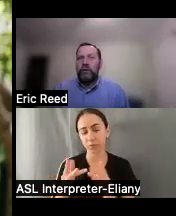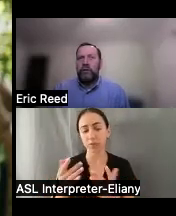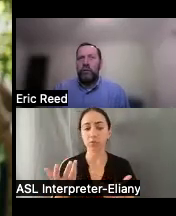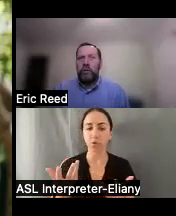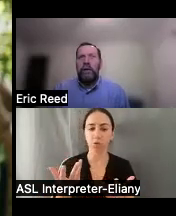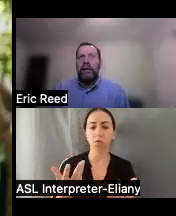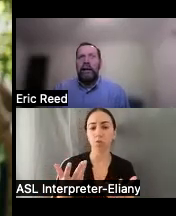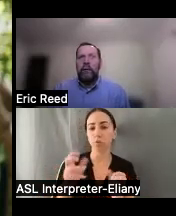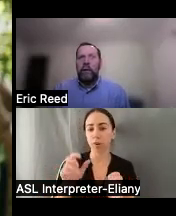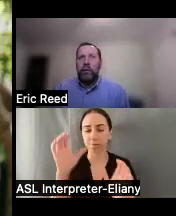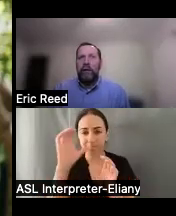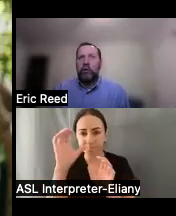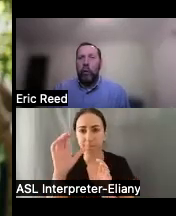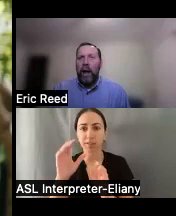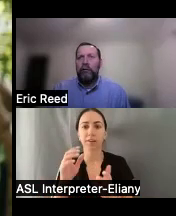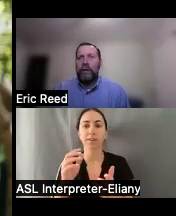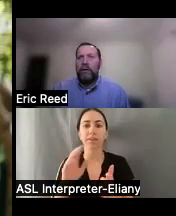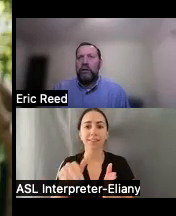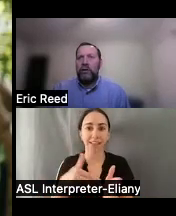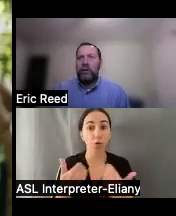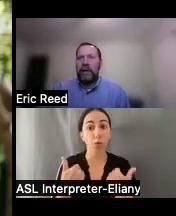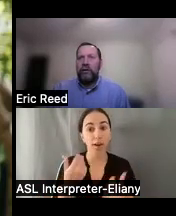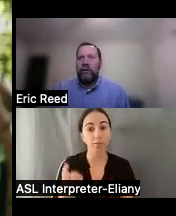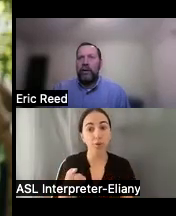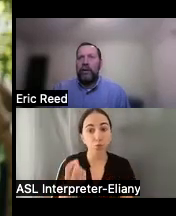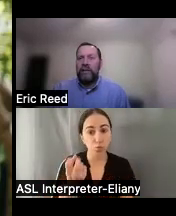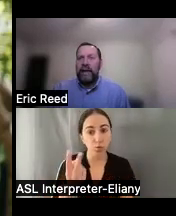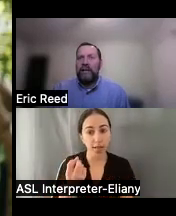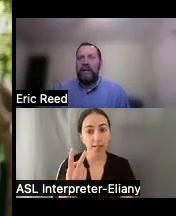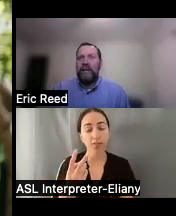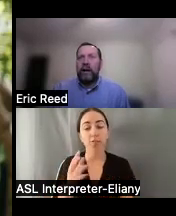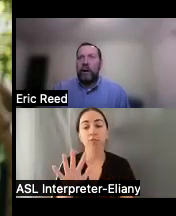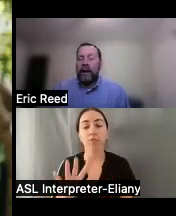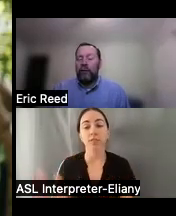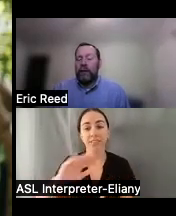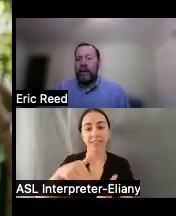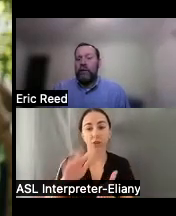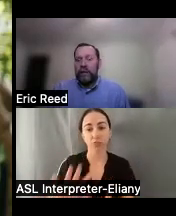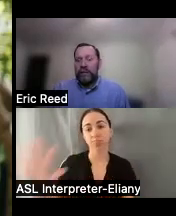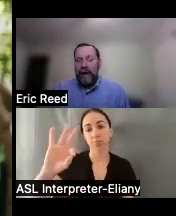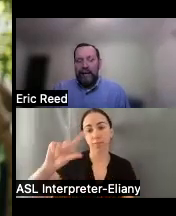to you again we do have 12 demonstration centers around the state uh we are able to increase that